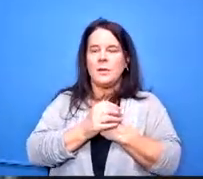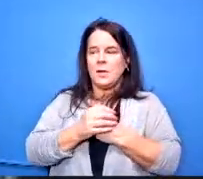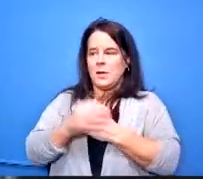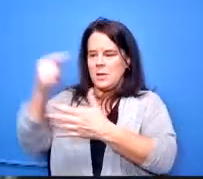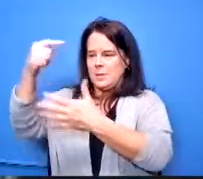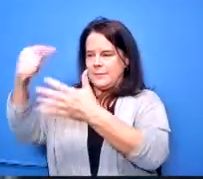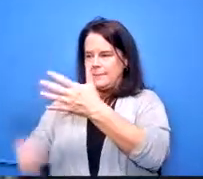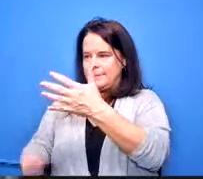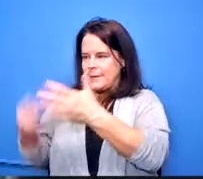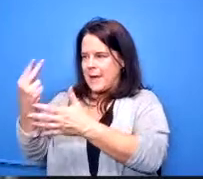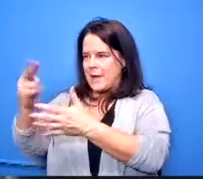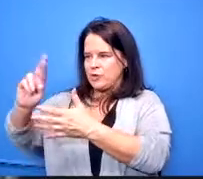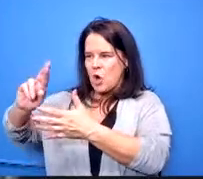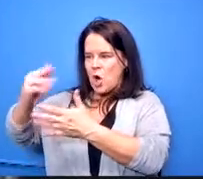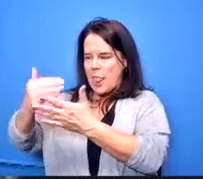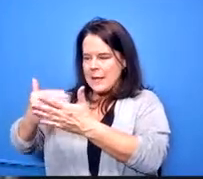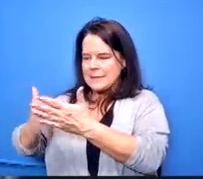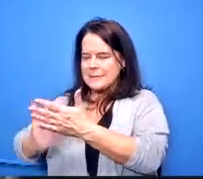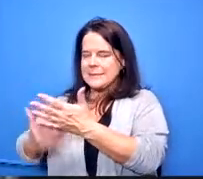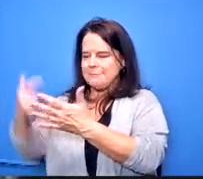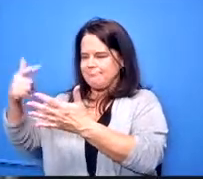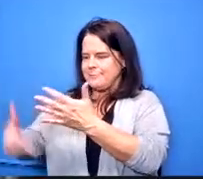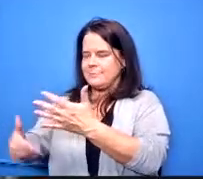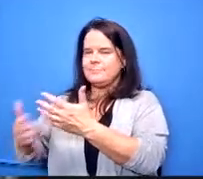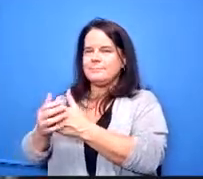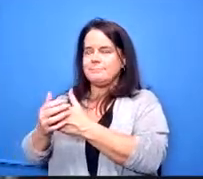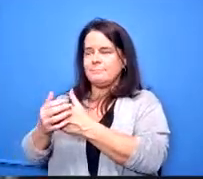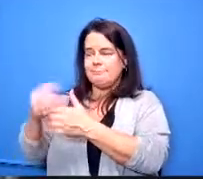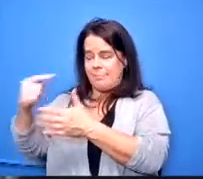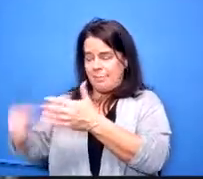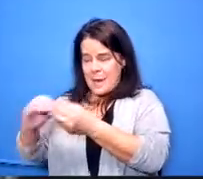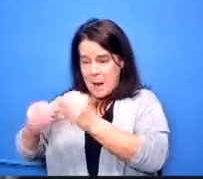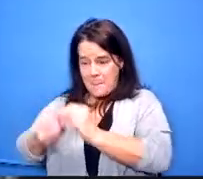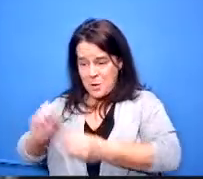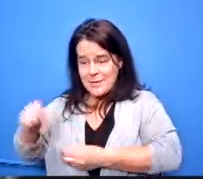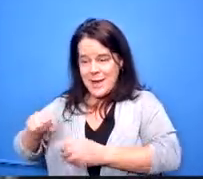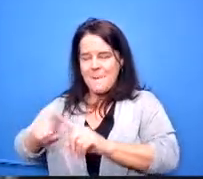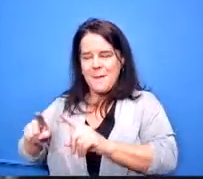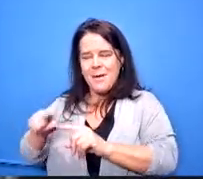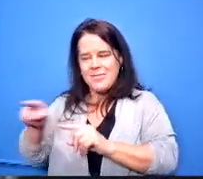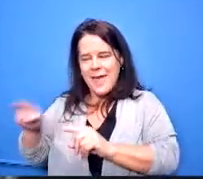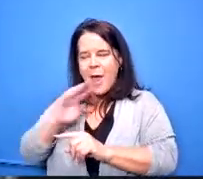they're listed in numbers they're people and there's a story behind every one of them so we